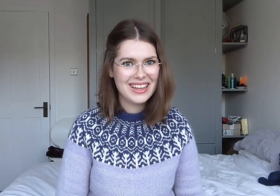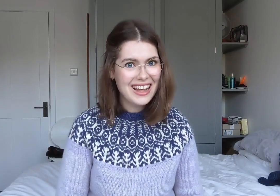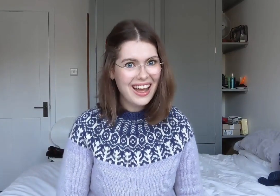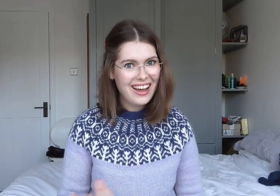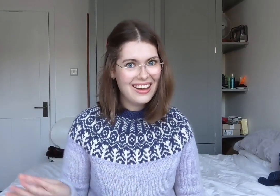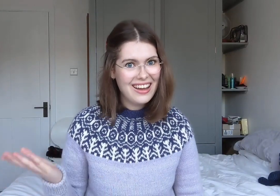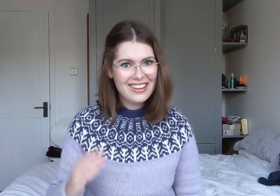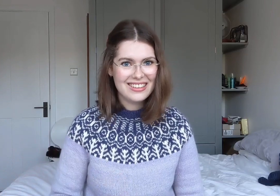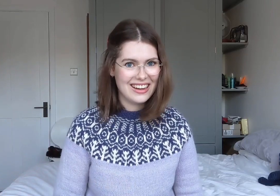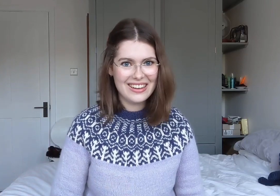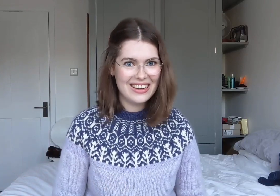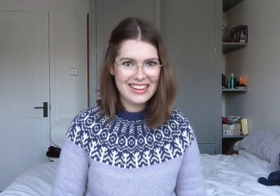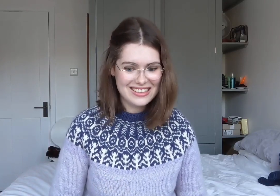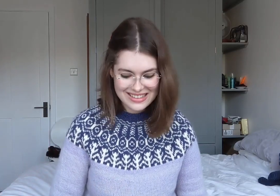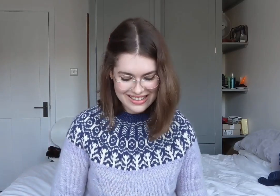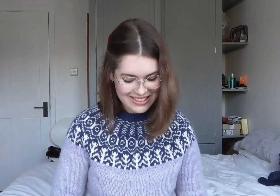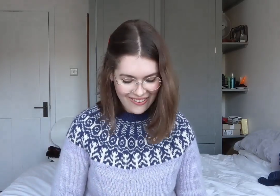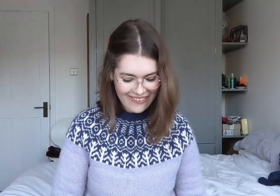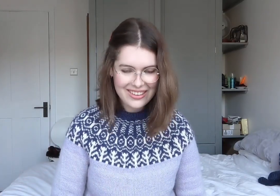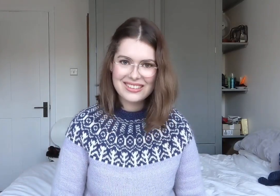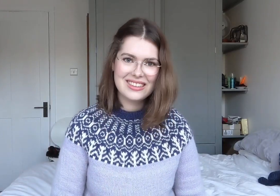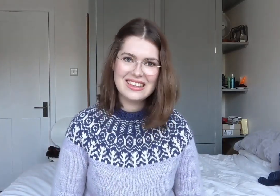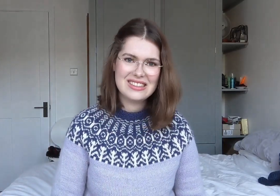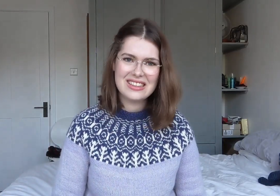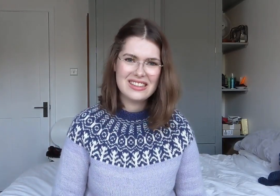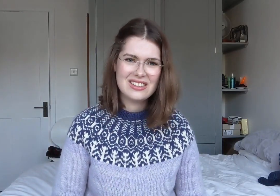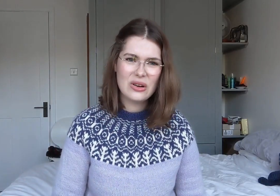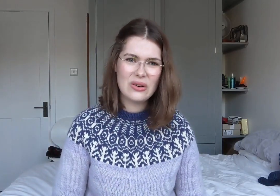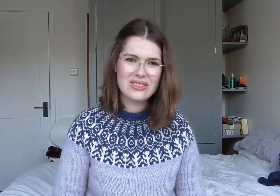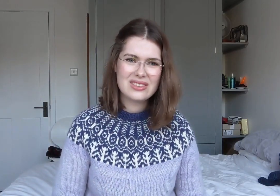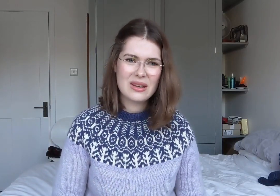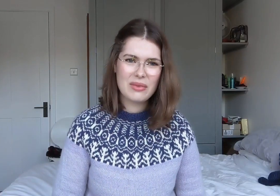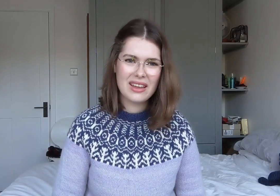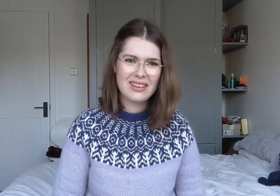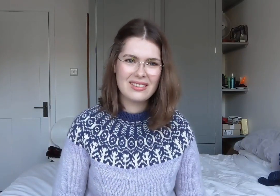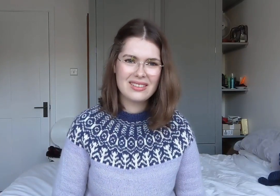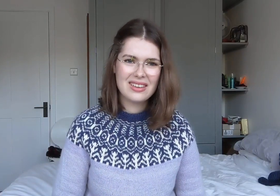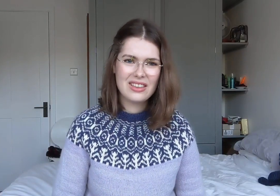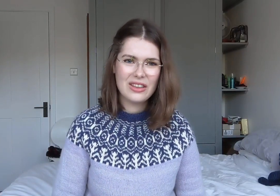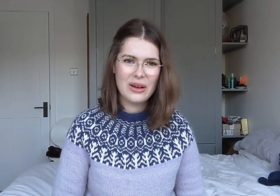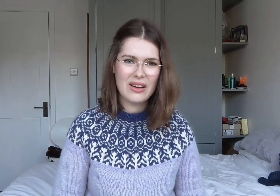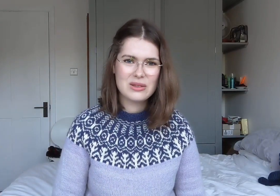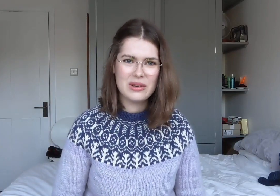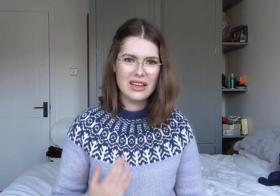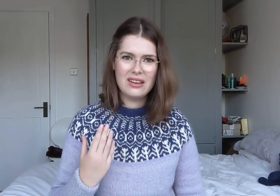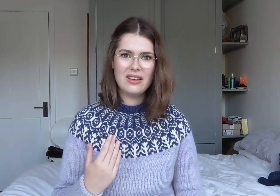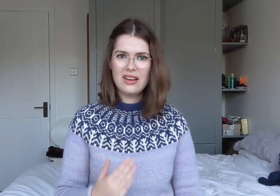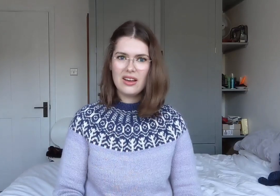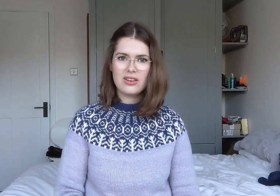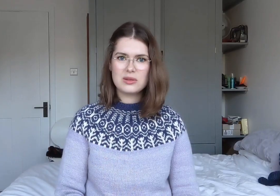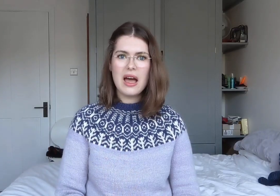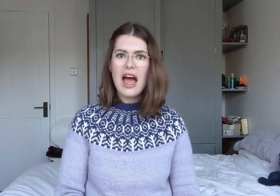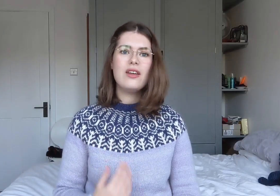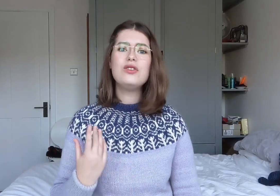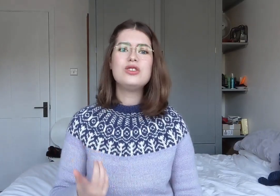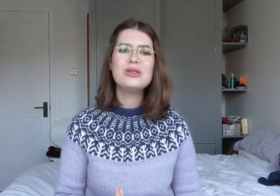It's not something that you have to be...